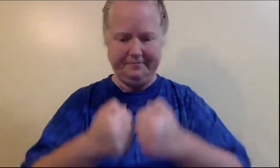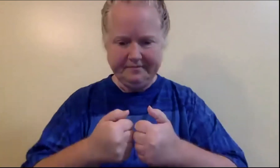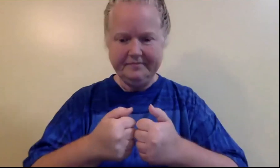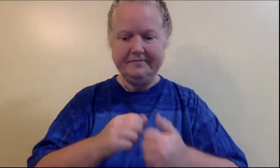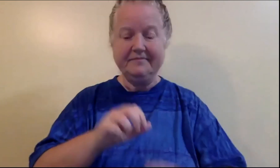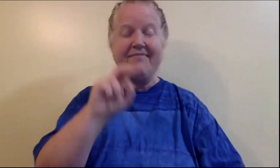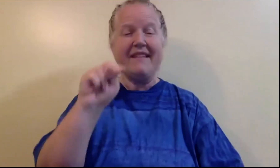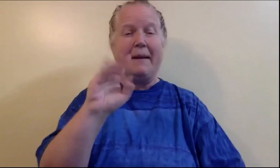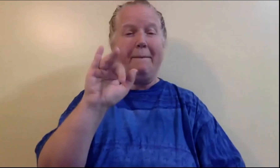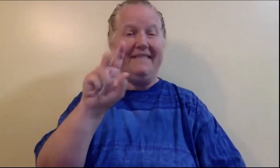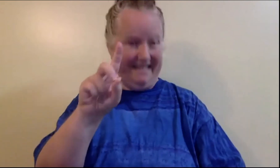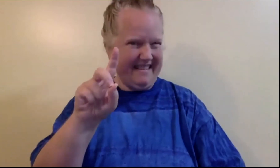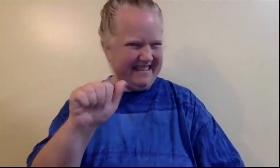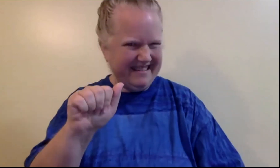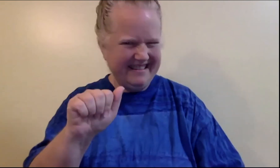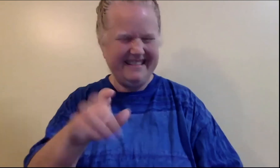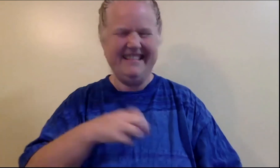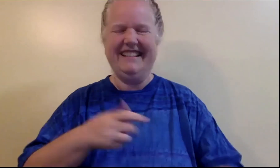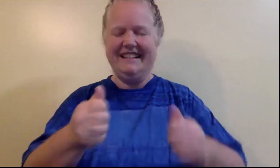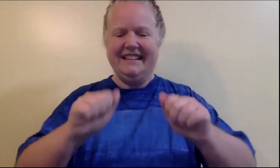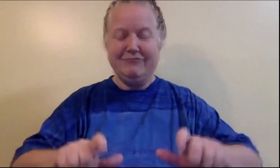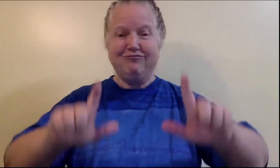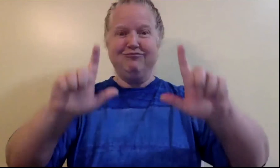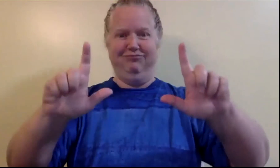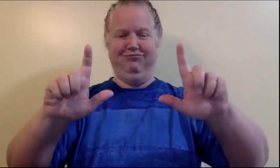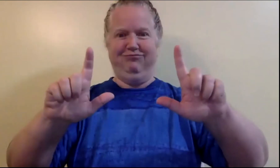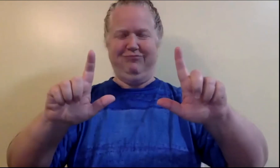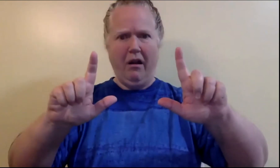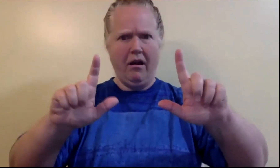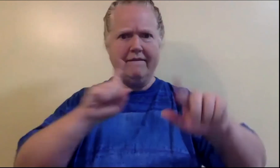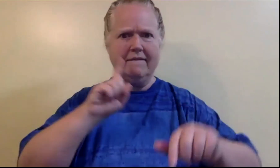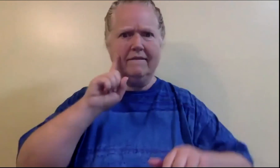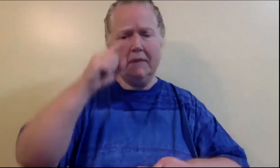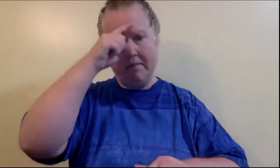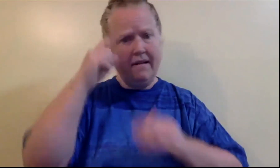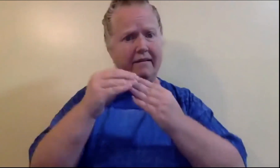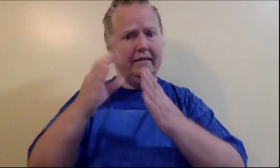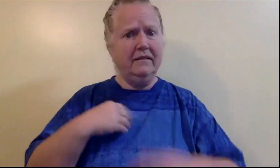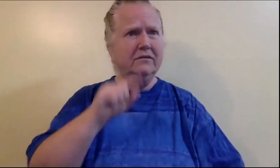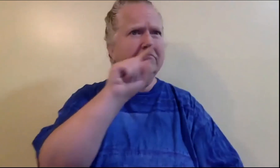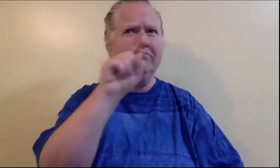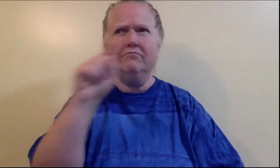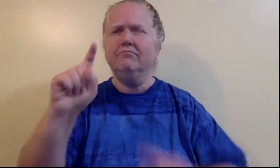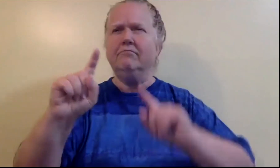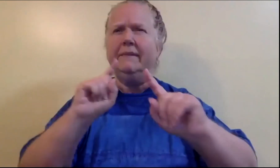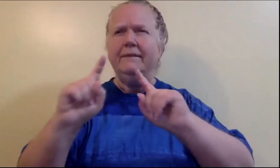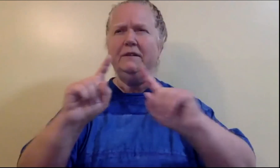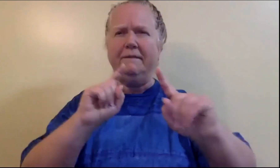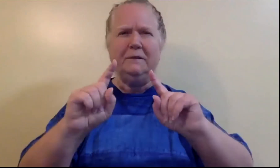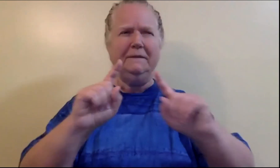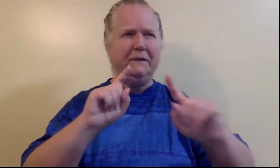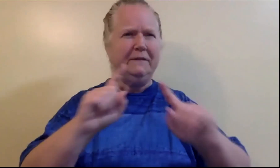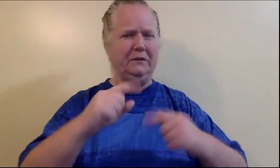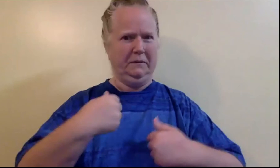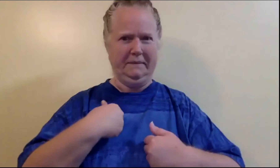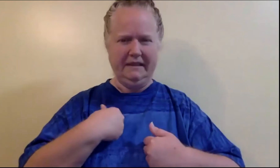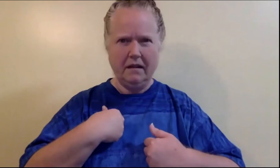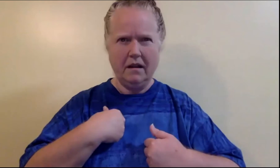I was send another video of interviews of many Black Deaf leaders.